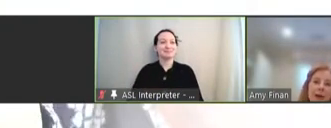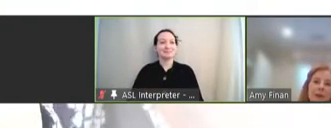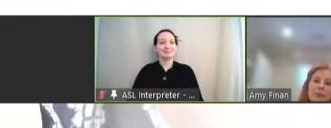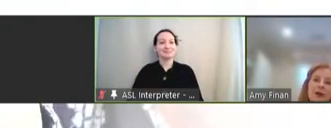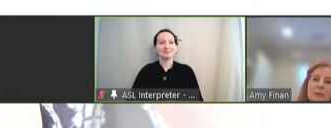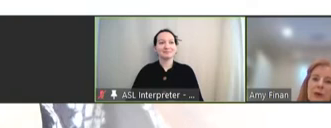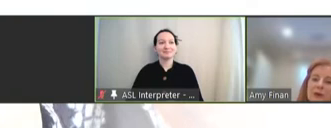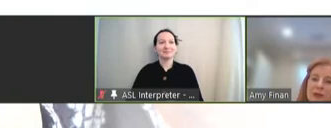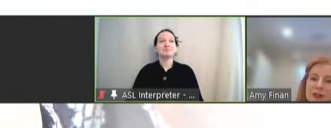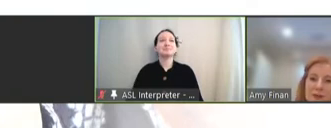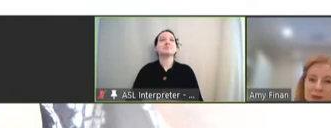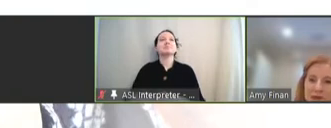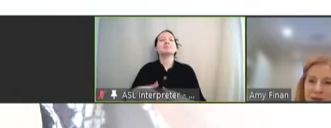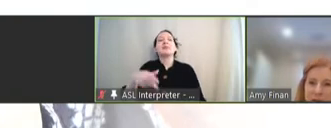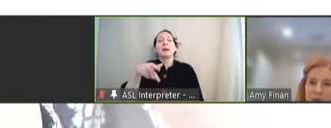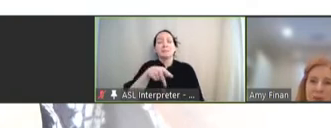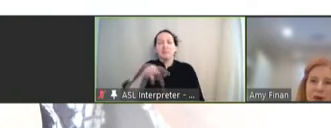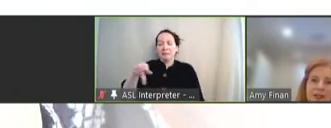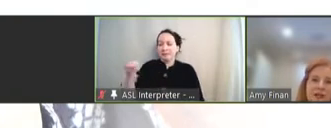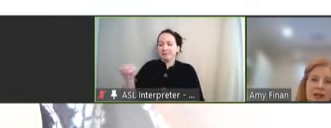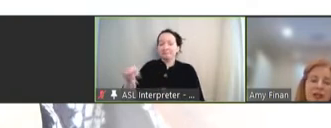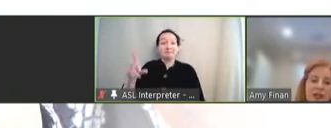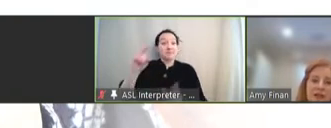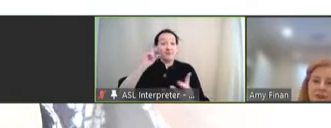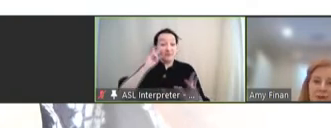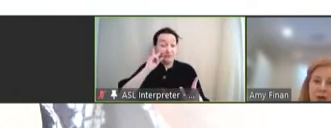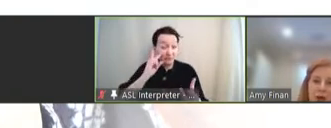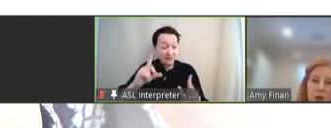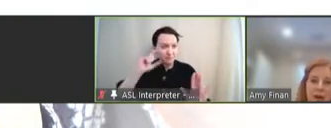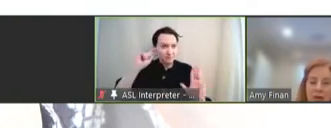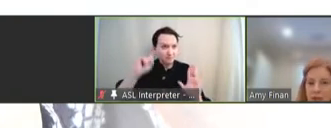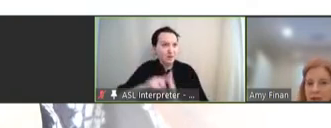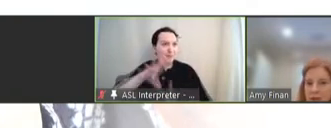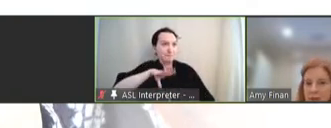Public-private partnerships with visible participation from low and middle-income